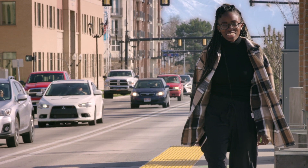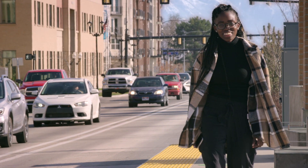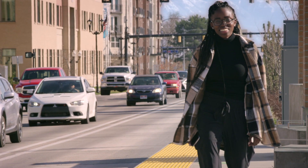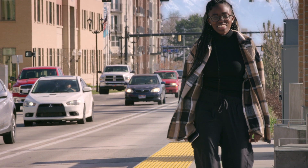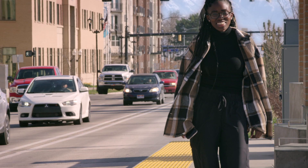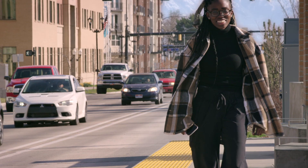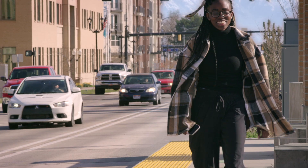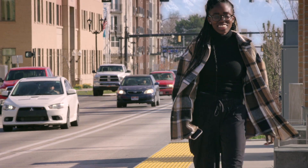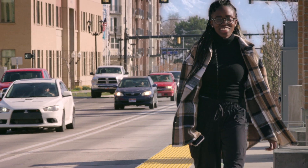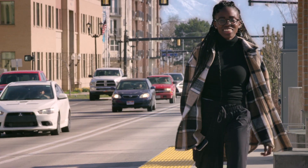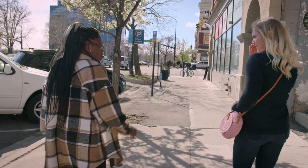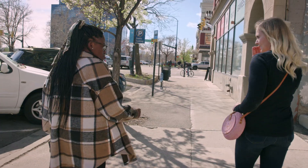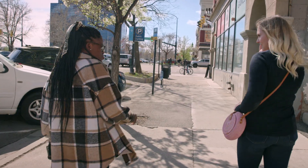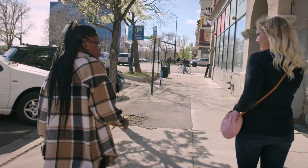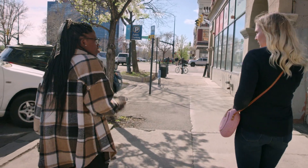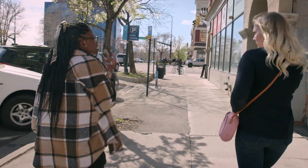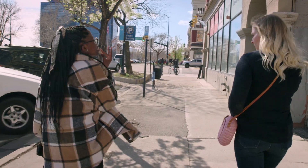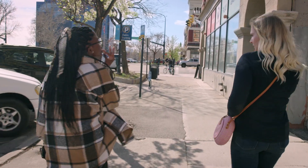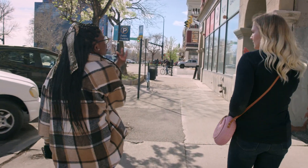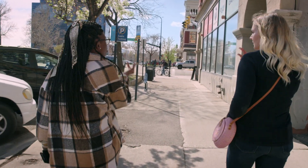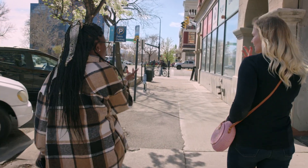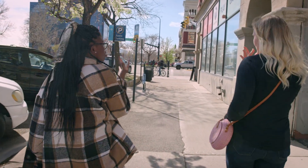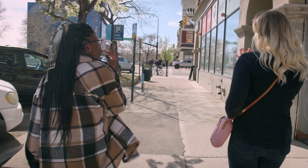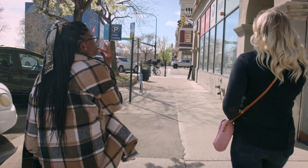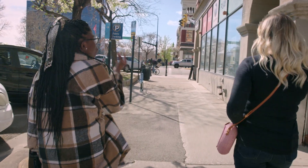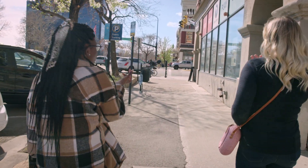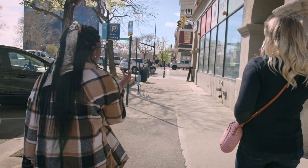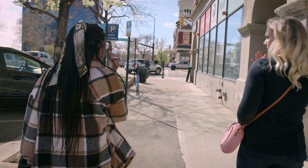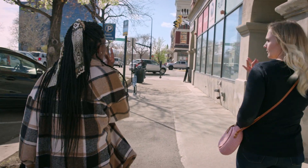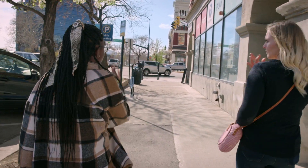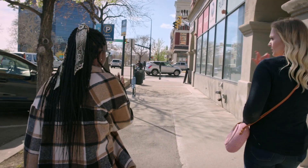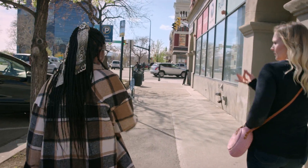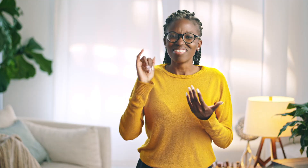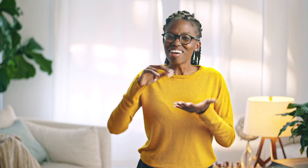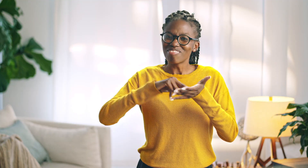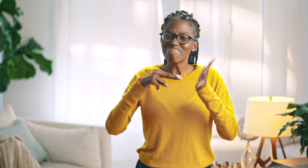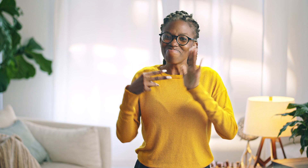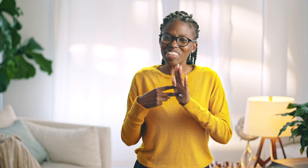and recognize them more in other people. I'm able to serve and minister to their needs.